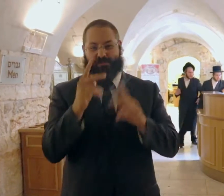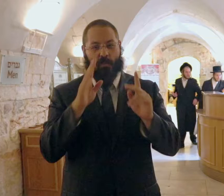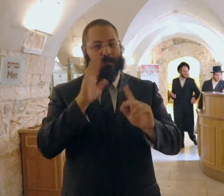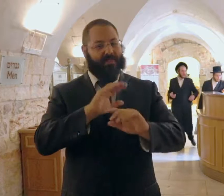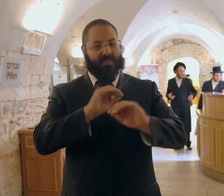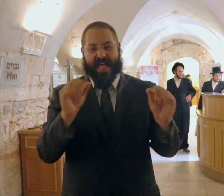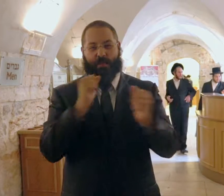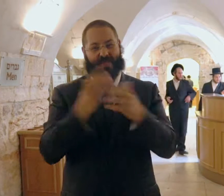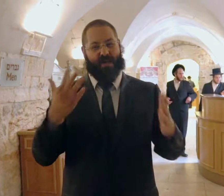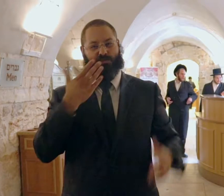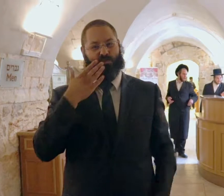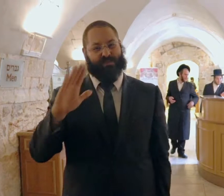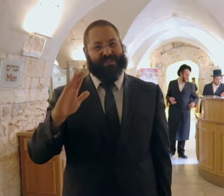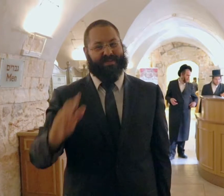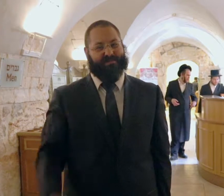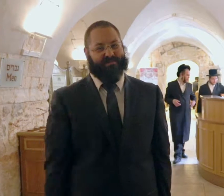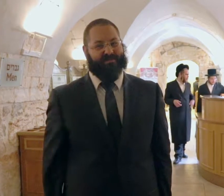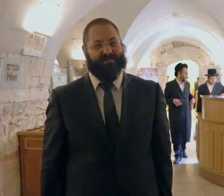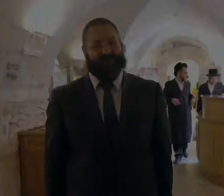The Jewish people would be nothing without Jerusalem.